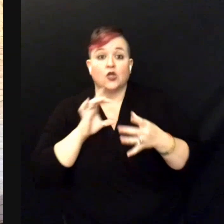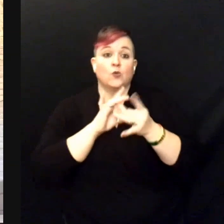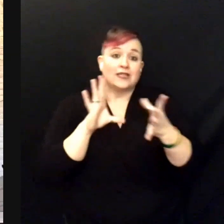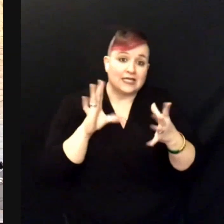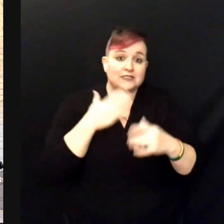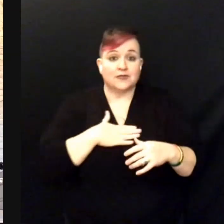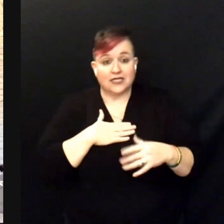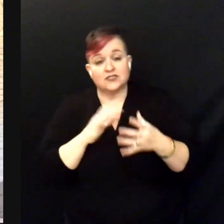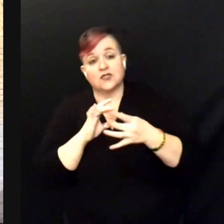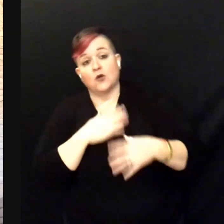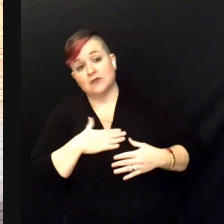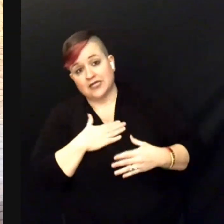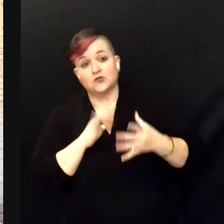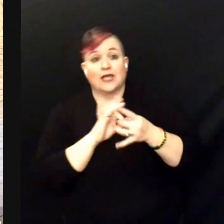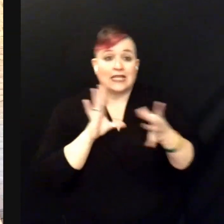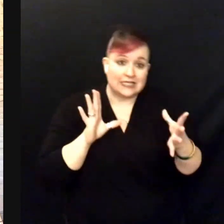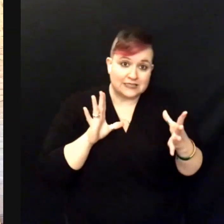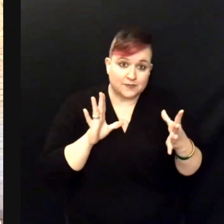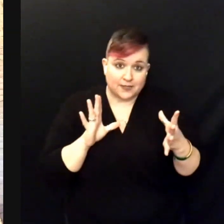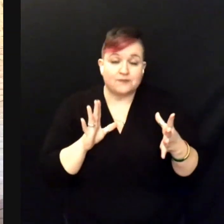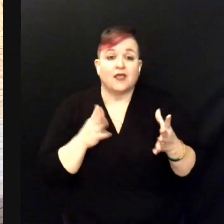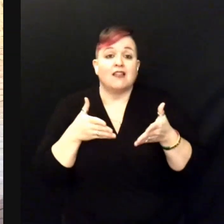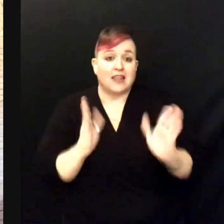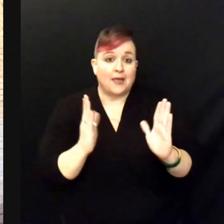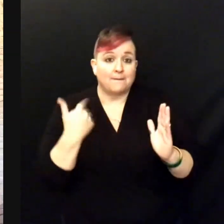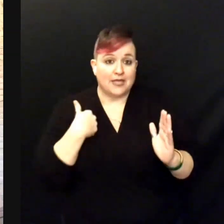"Oh please release me, let me go."